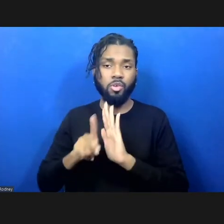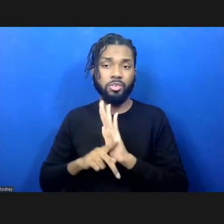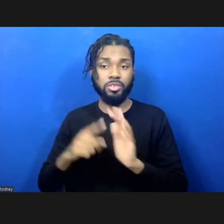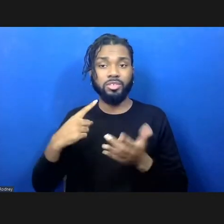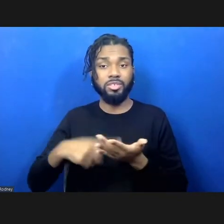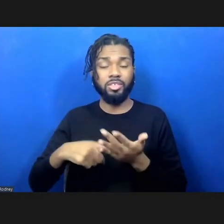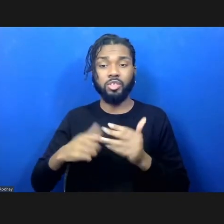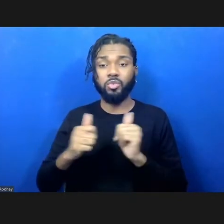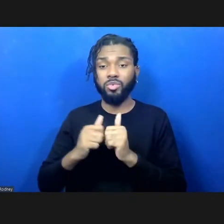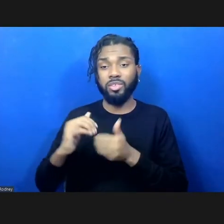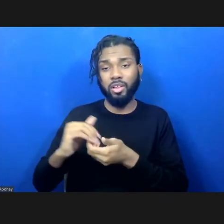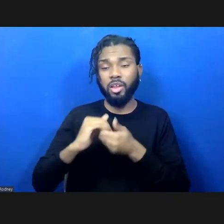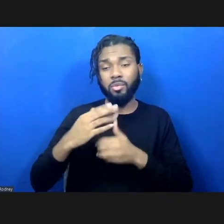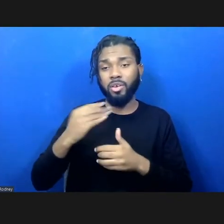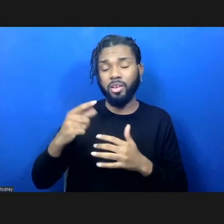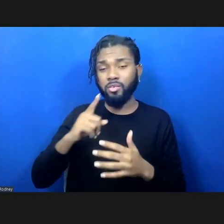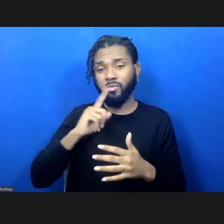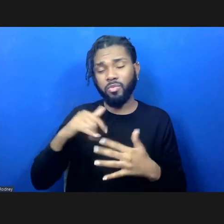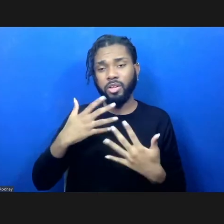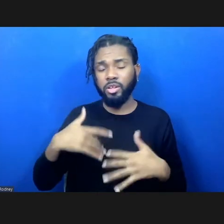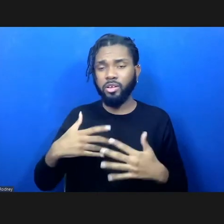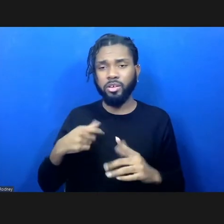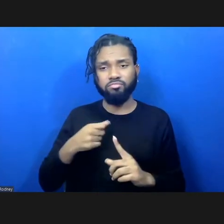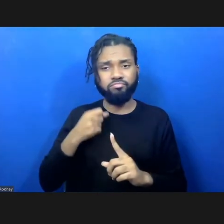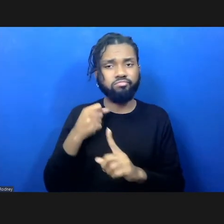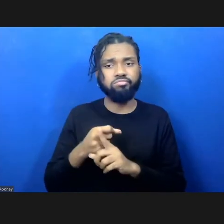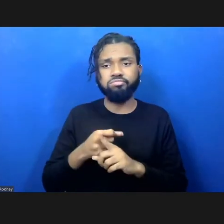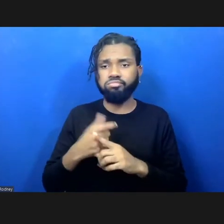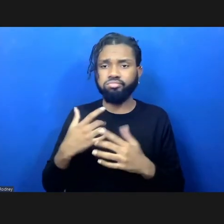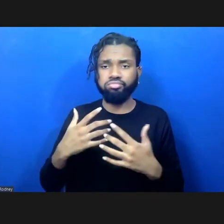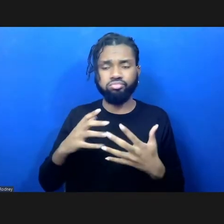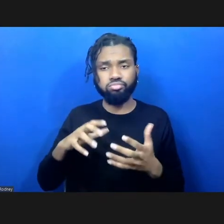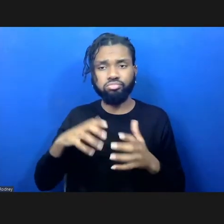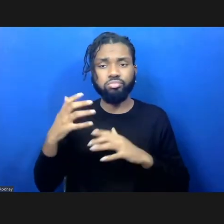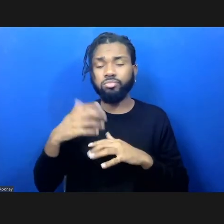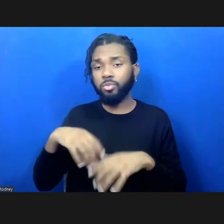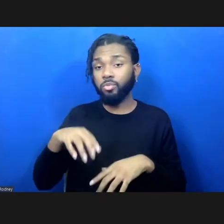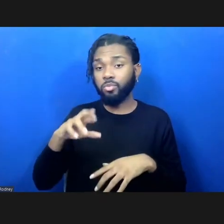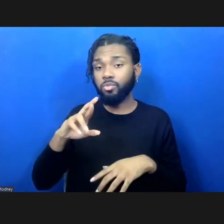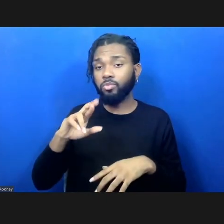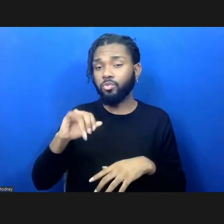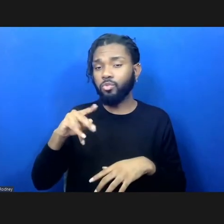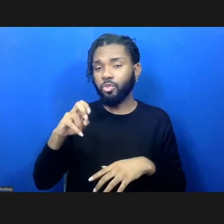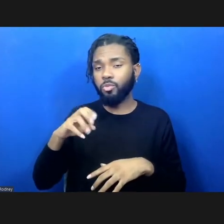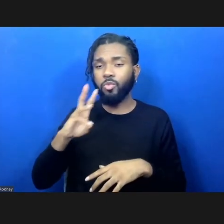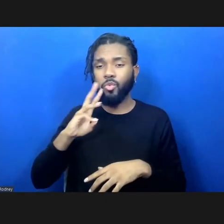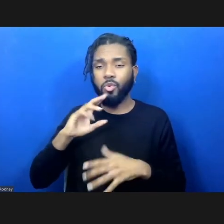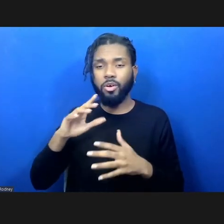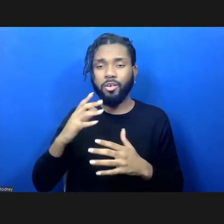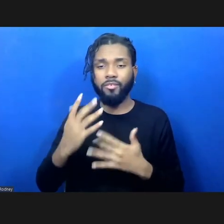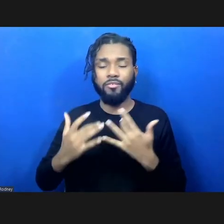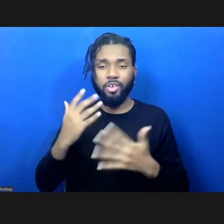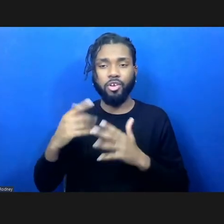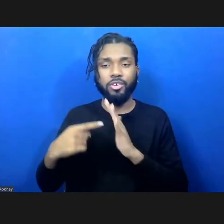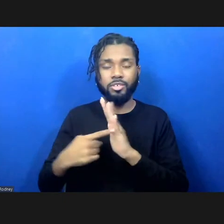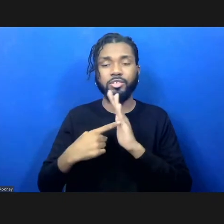gut-wrenching and glittering ["Rope/Fire/Water"] exhibition by our dear sister and the giant Howardena Pindell.